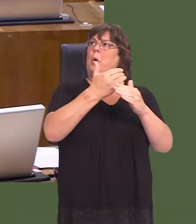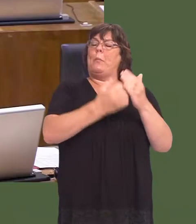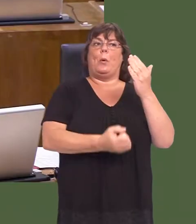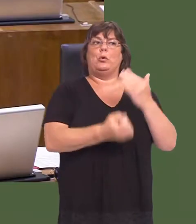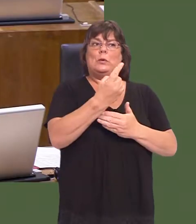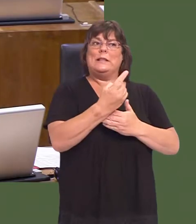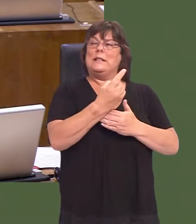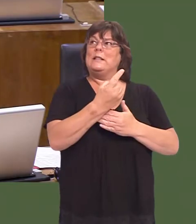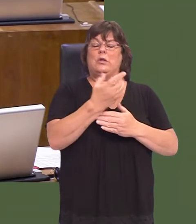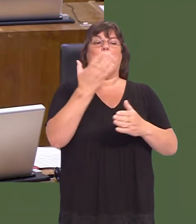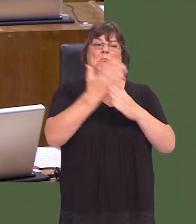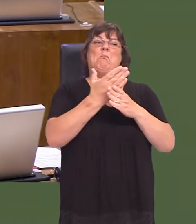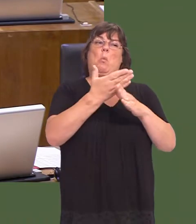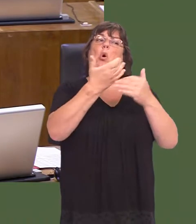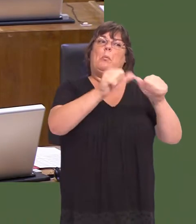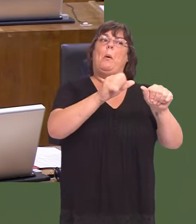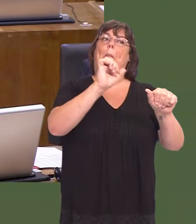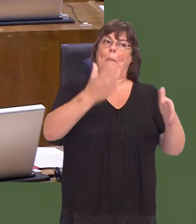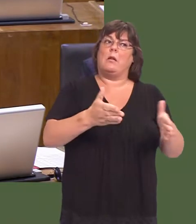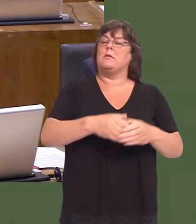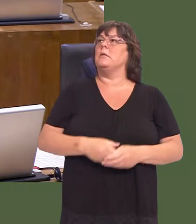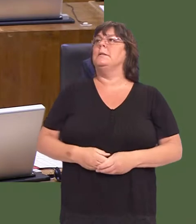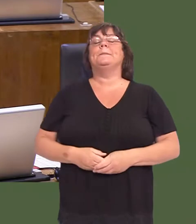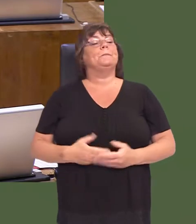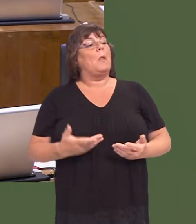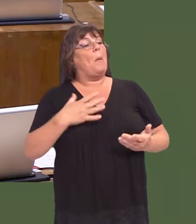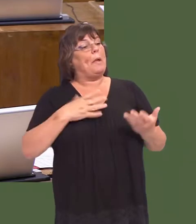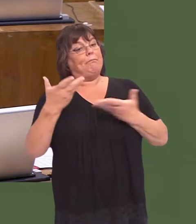Carwyn Jones: We have had discussion with businesses, particularly those in the automotive